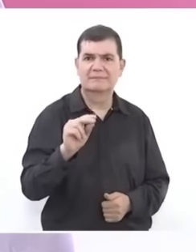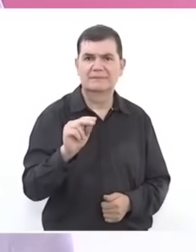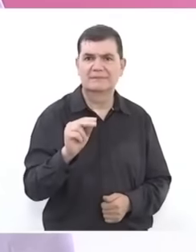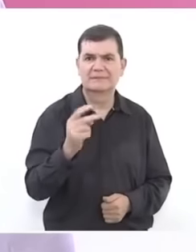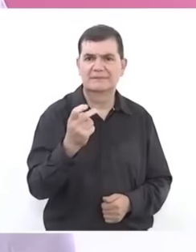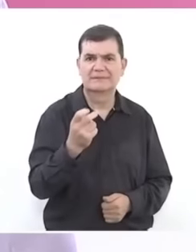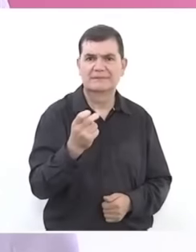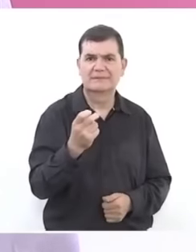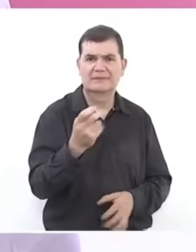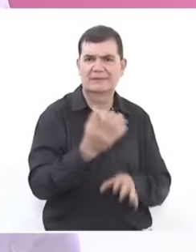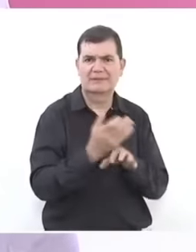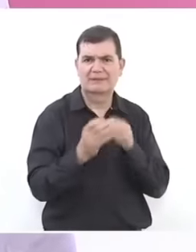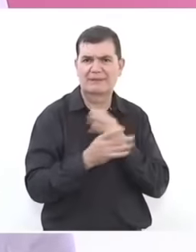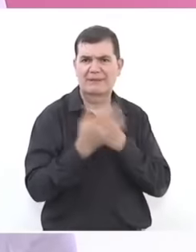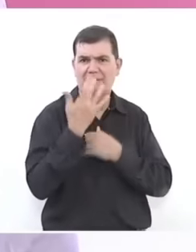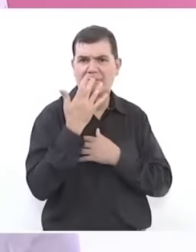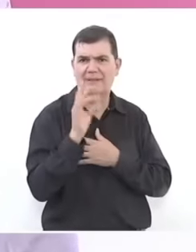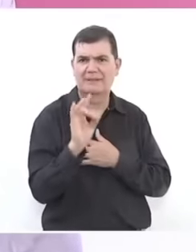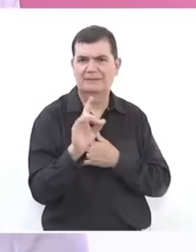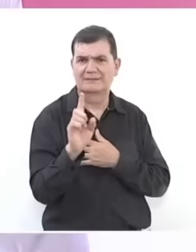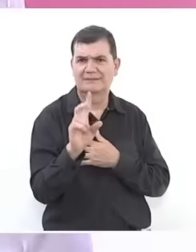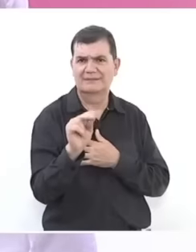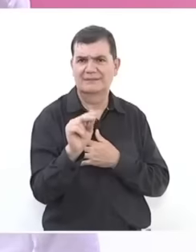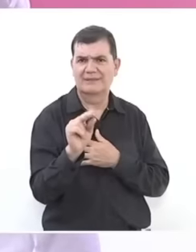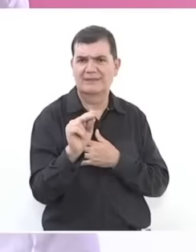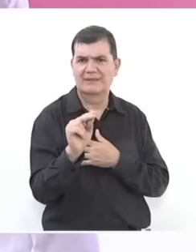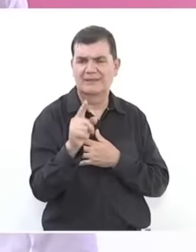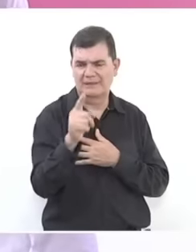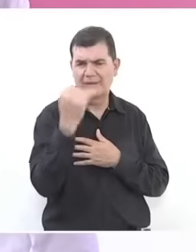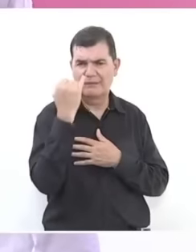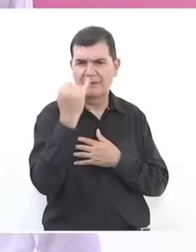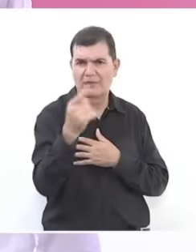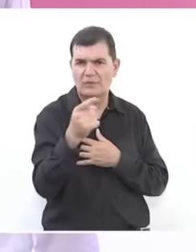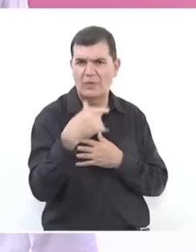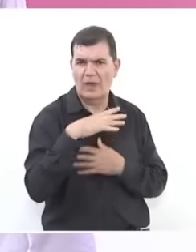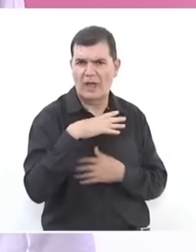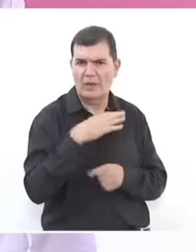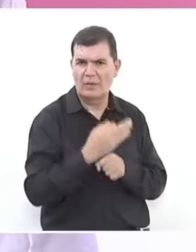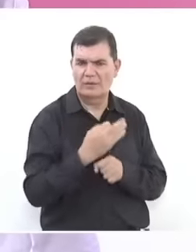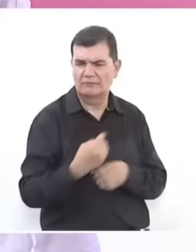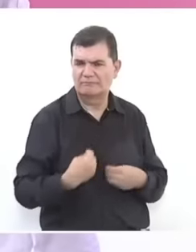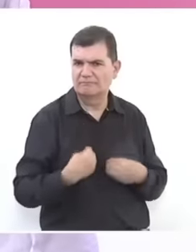just anything, imagine what we're going through to tell it,